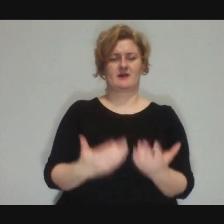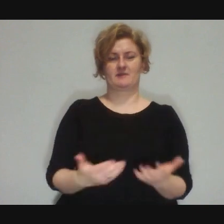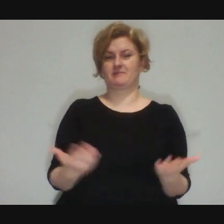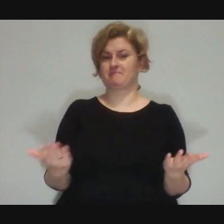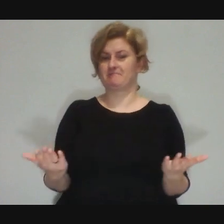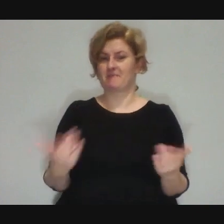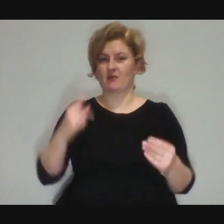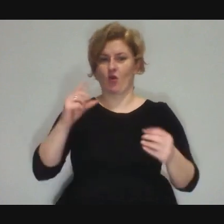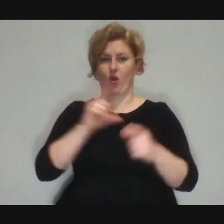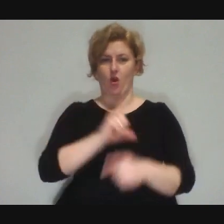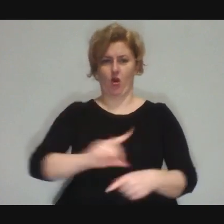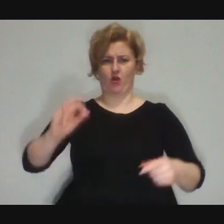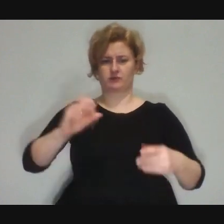Marek: Accidentally found!